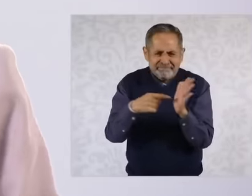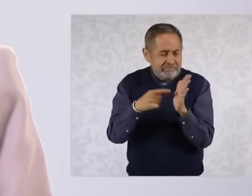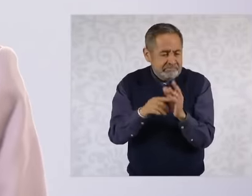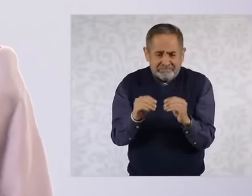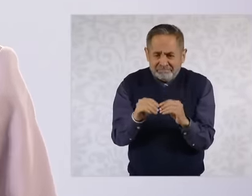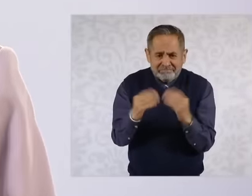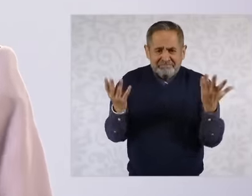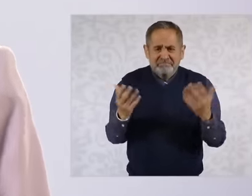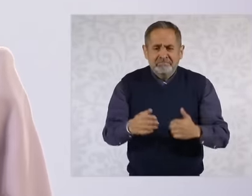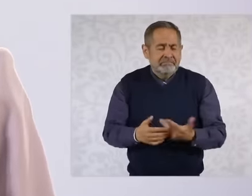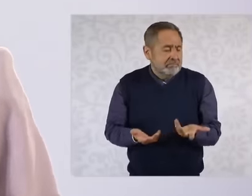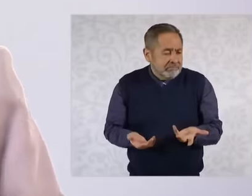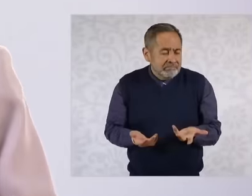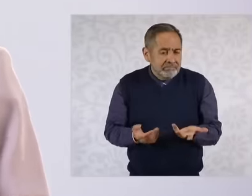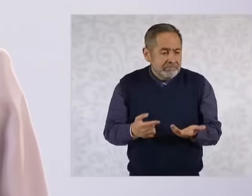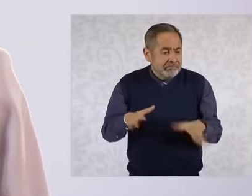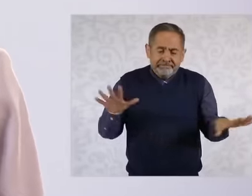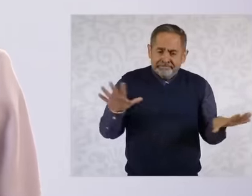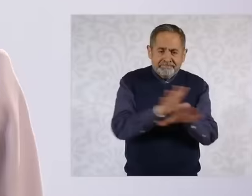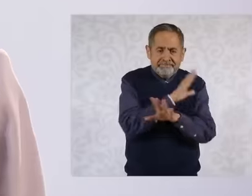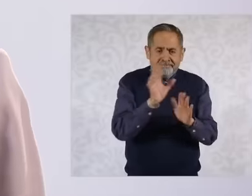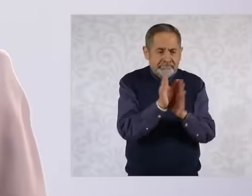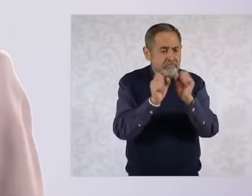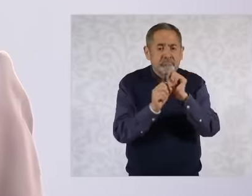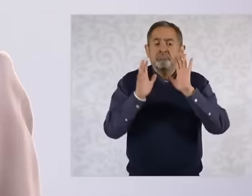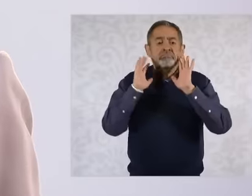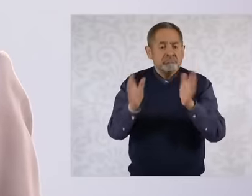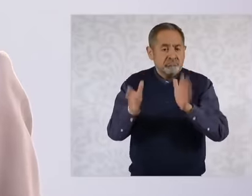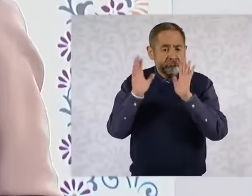the reform to the Constitution has already been published in the official gazette of the